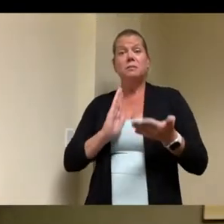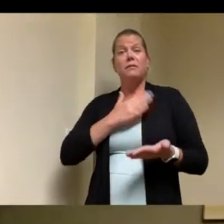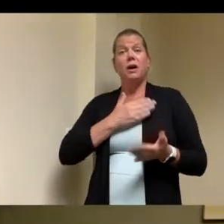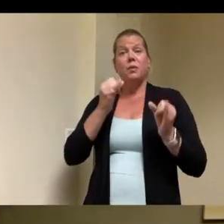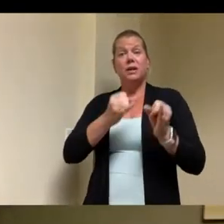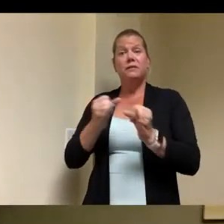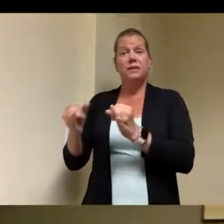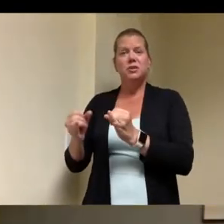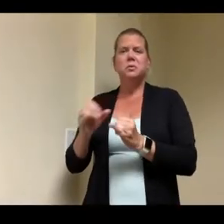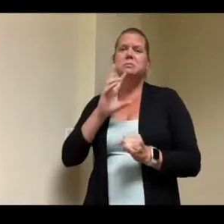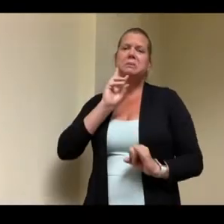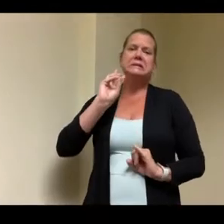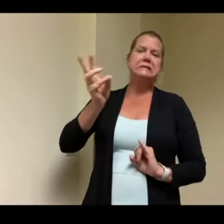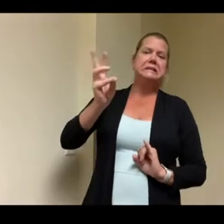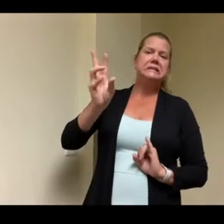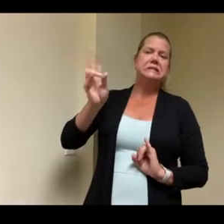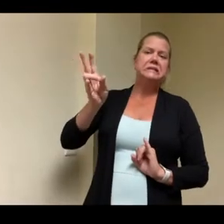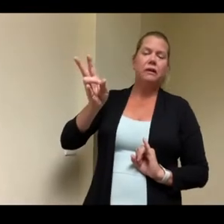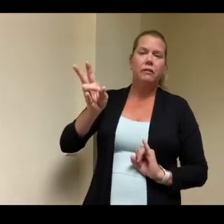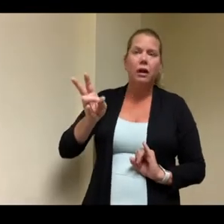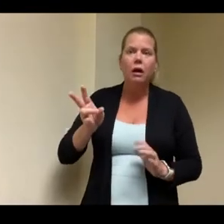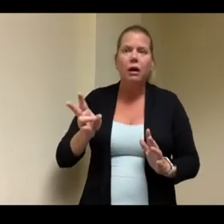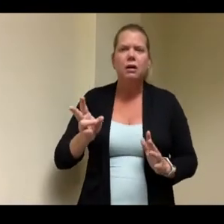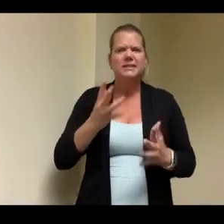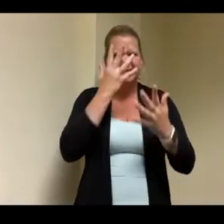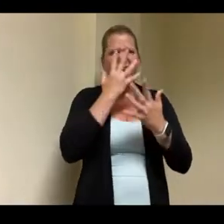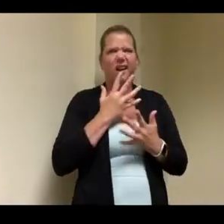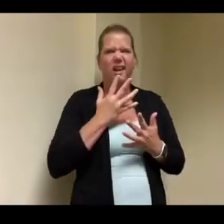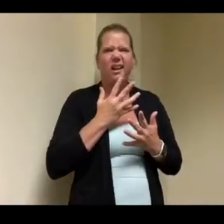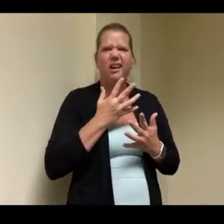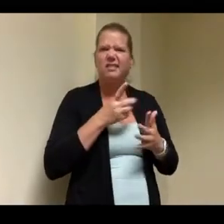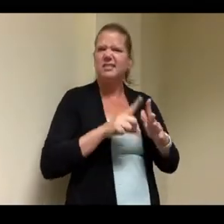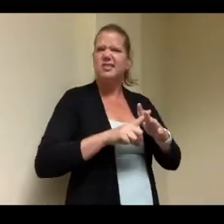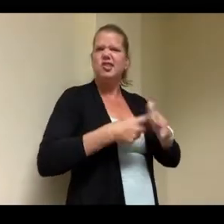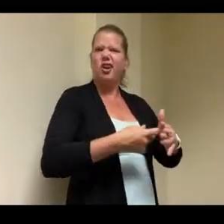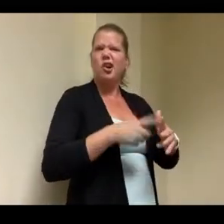in institutions because de-institutionalization only hit